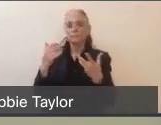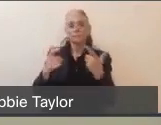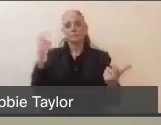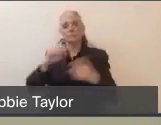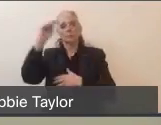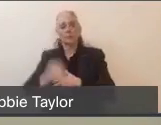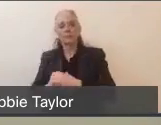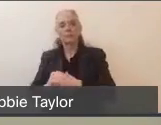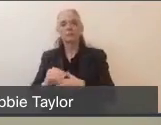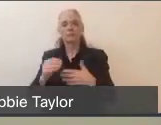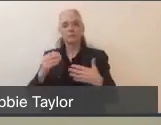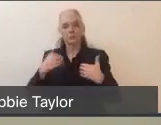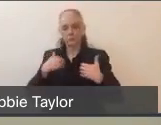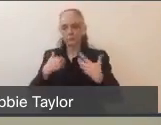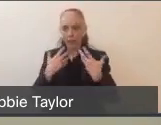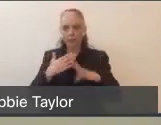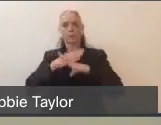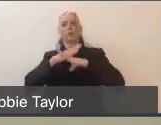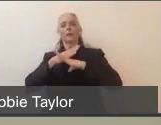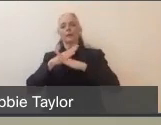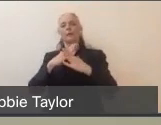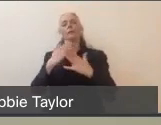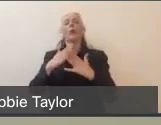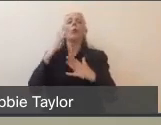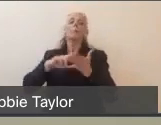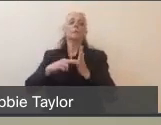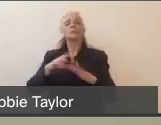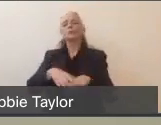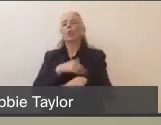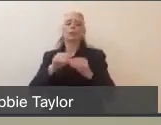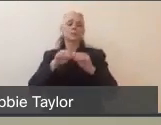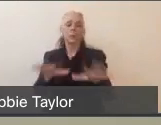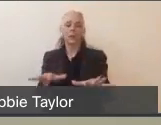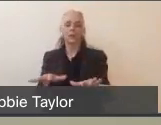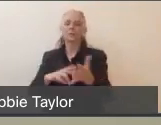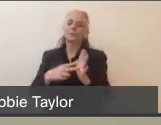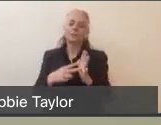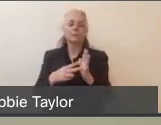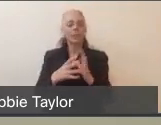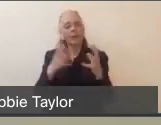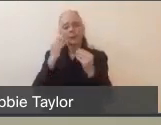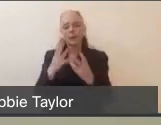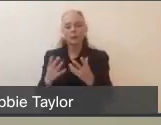So a lot of information to be gathered, but just a caution, they're new tests and they're not widely available yet.